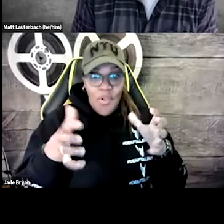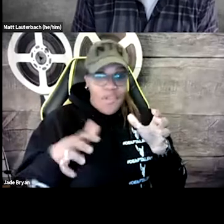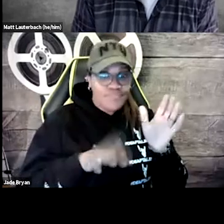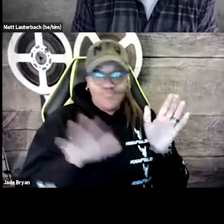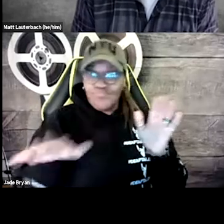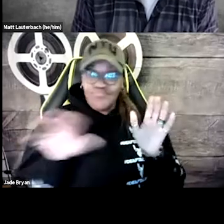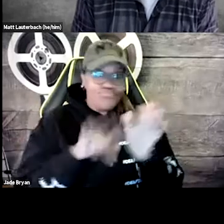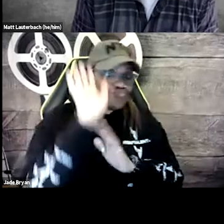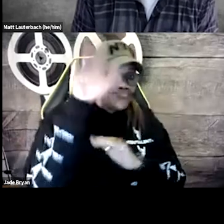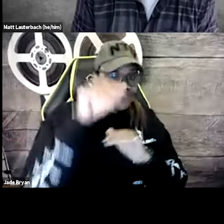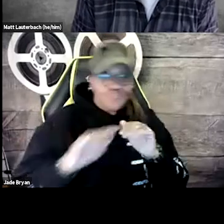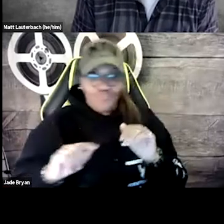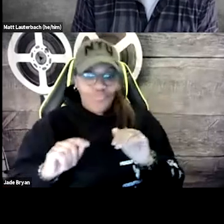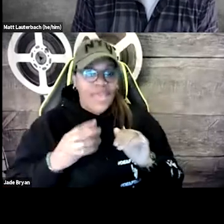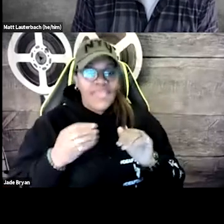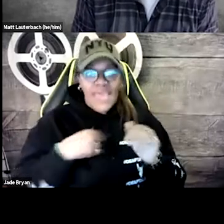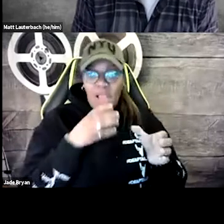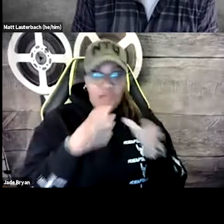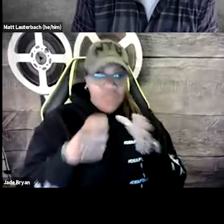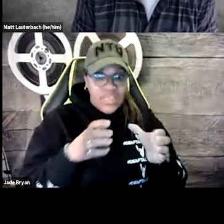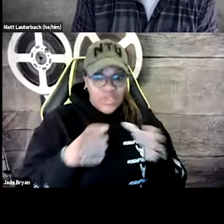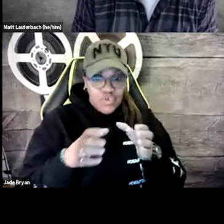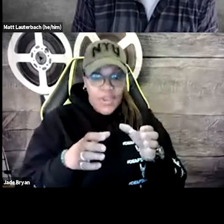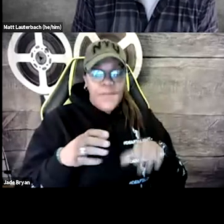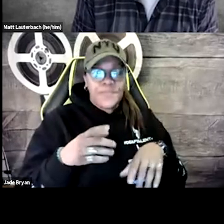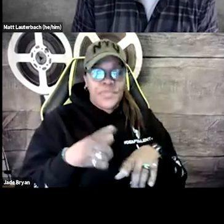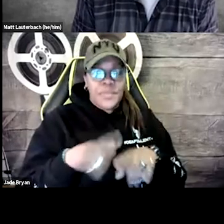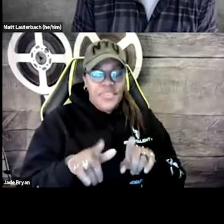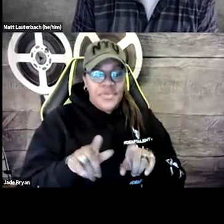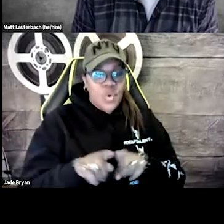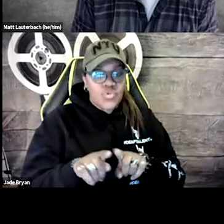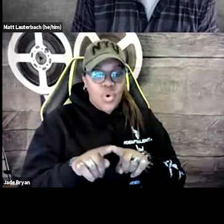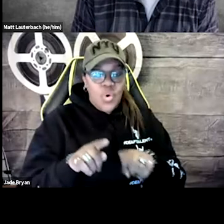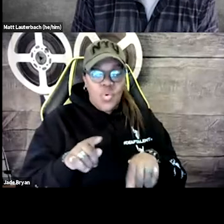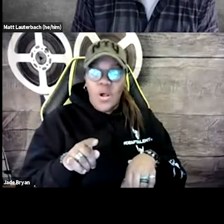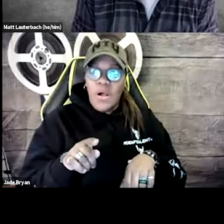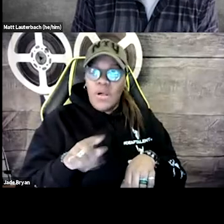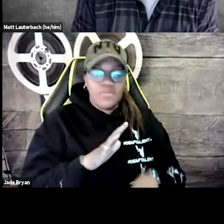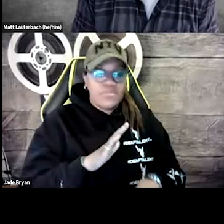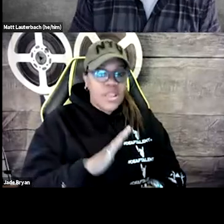So the actor’s playing basketball in a particular scene, they're shooting hoops and having a conversation simultaneously.